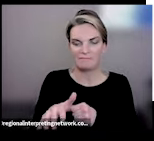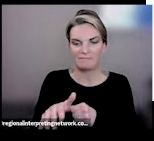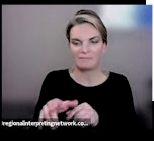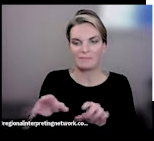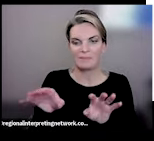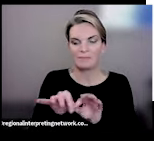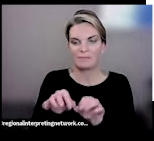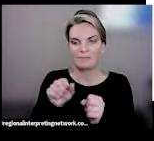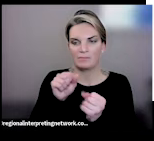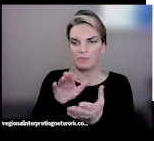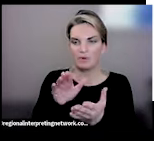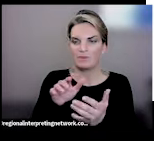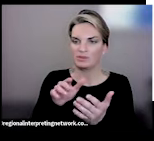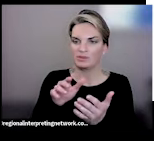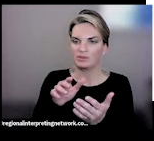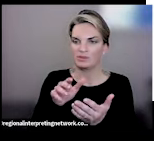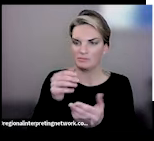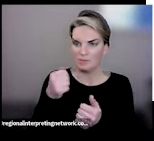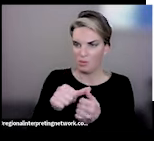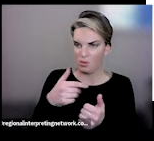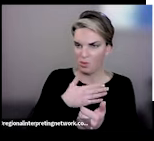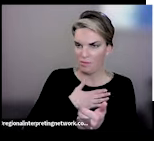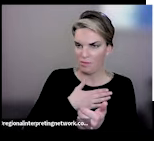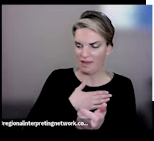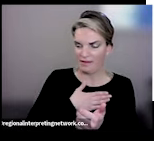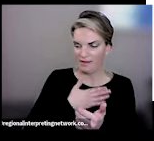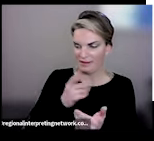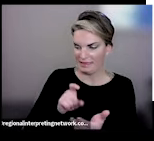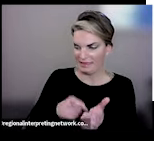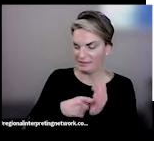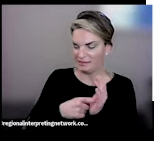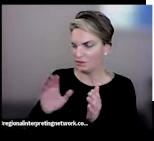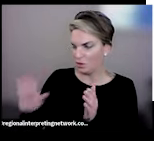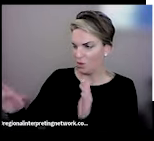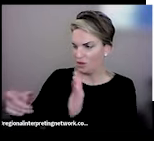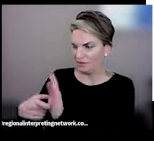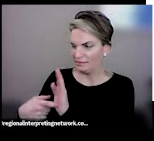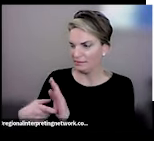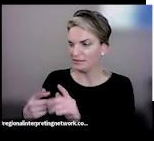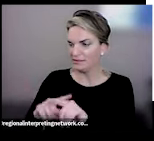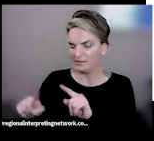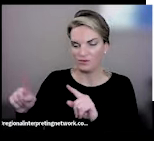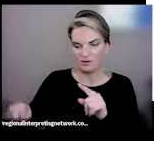Remember who you are, what you need, and how you can best provide that for yourself. Thank